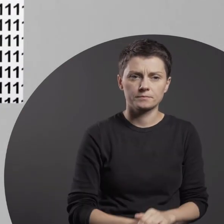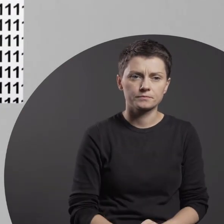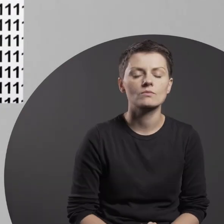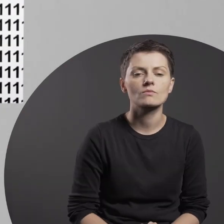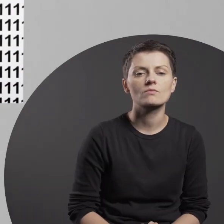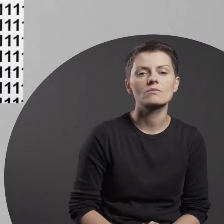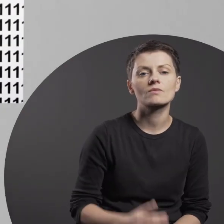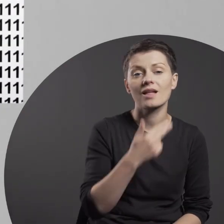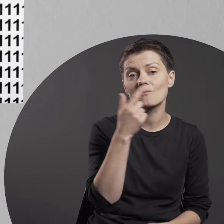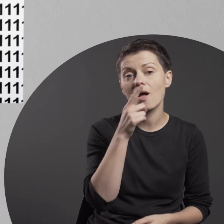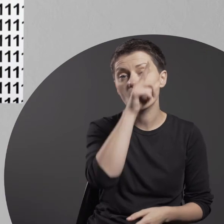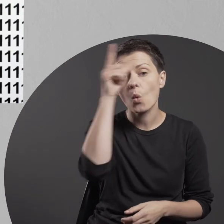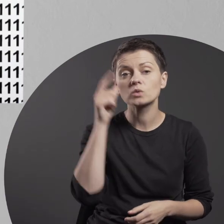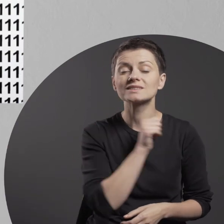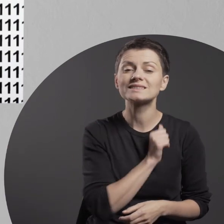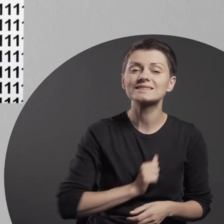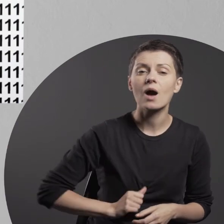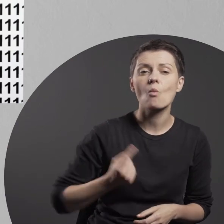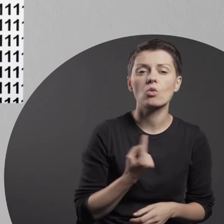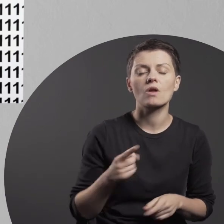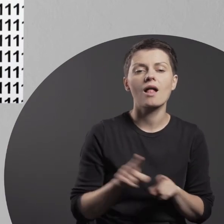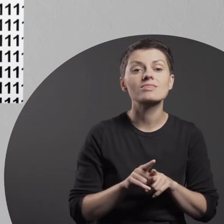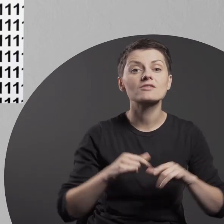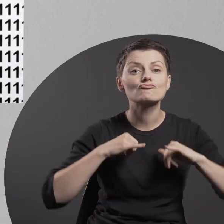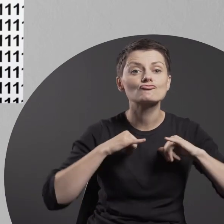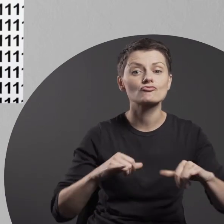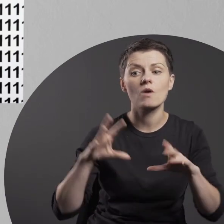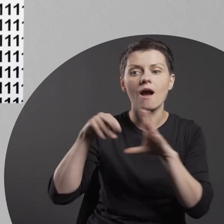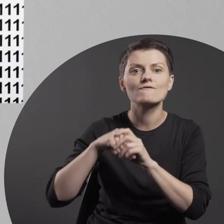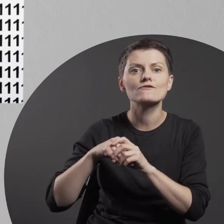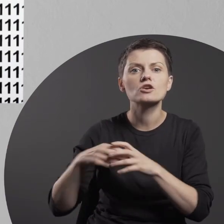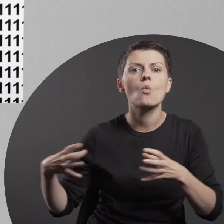Human loneliness and the power nested in collectivity